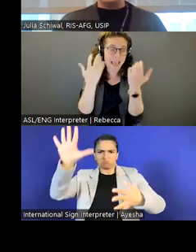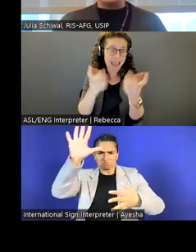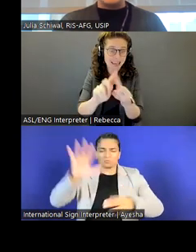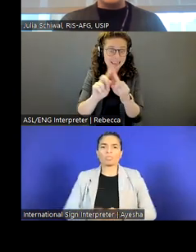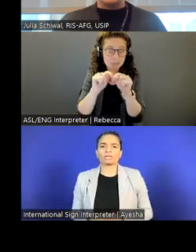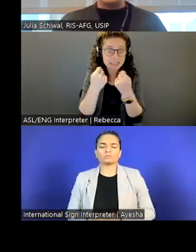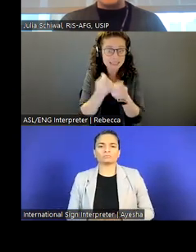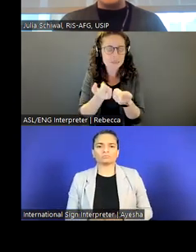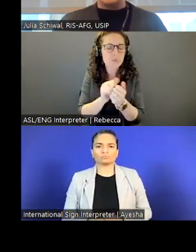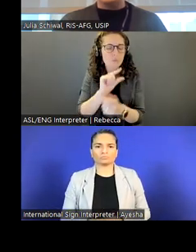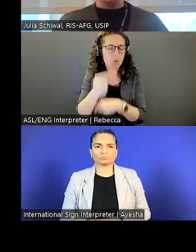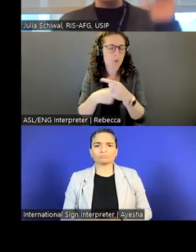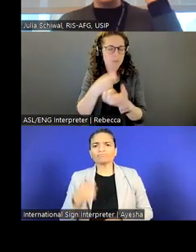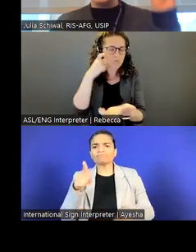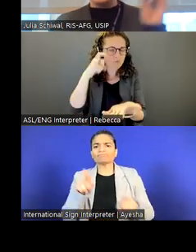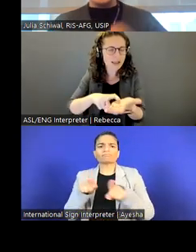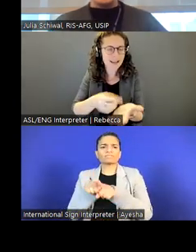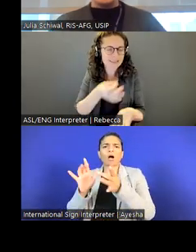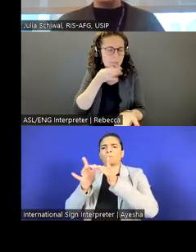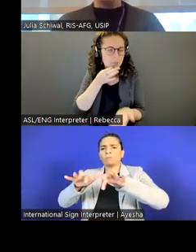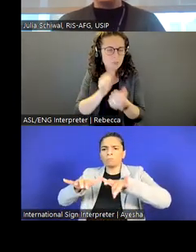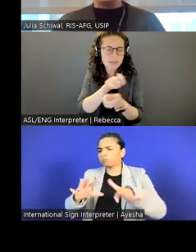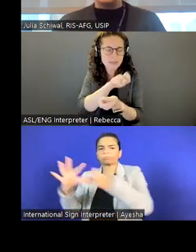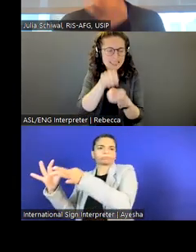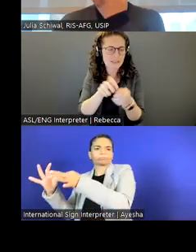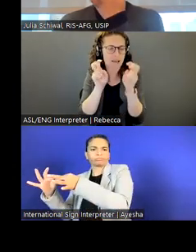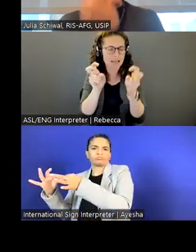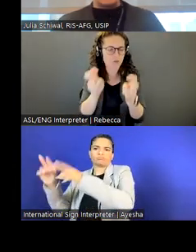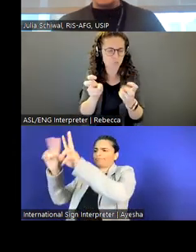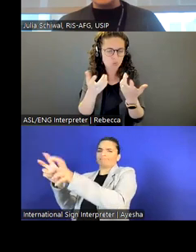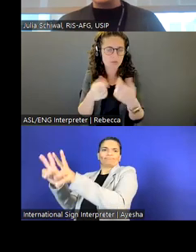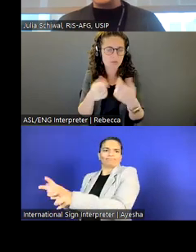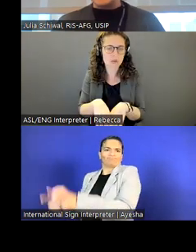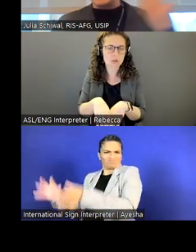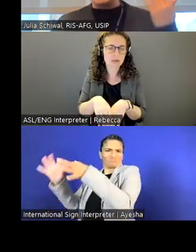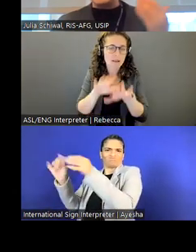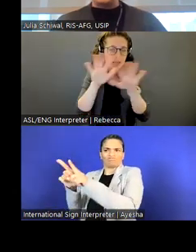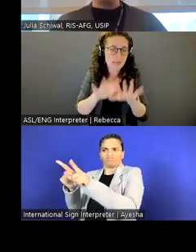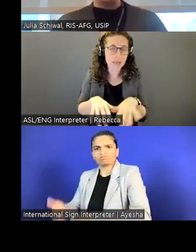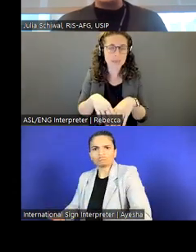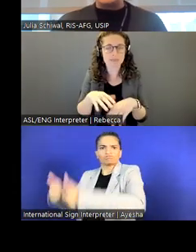recognized expertise on specific issue areas including religion, my team, and the climate,